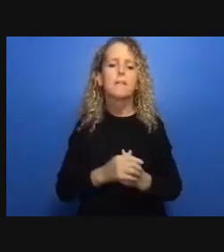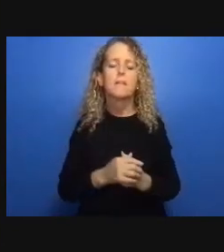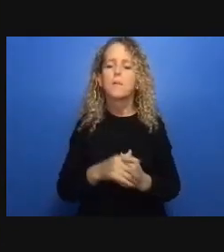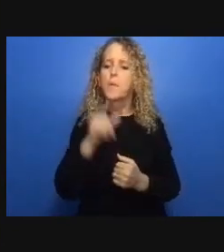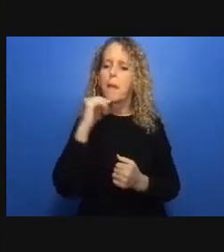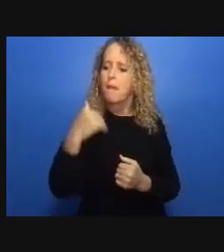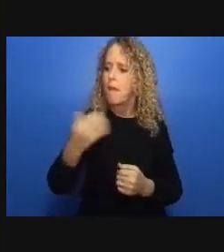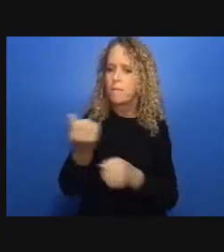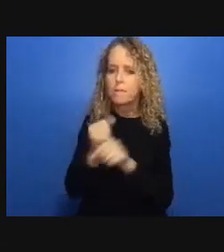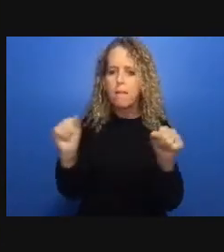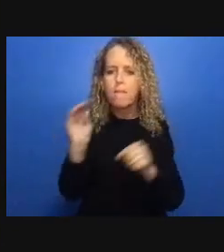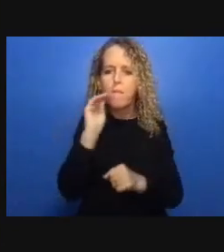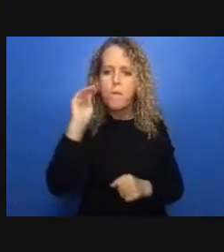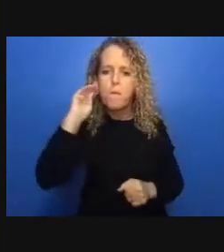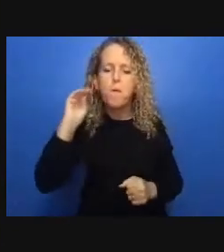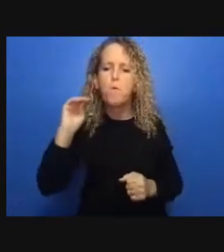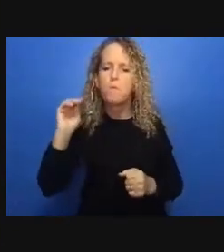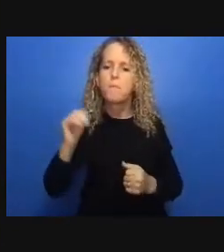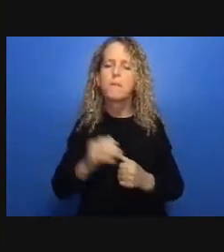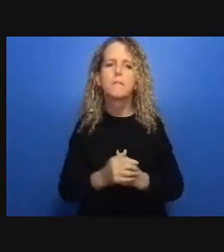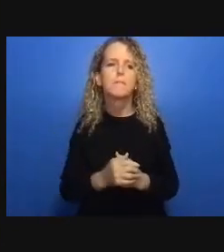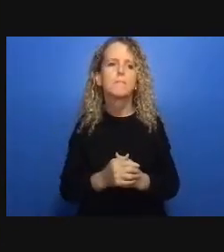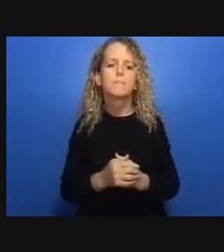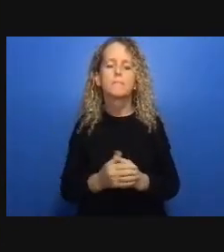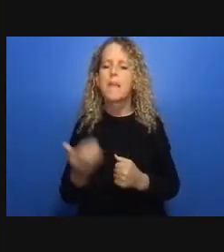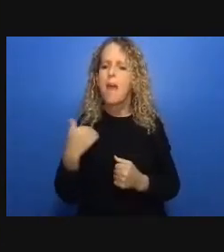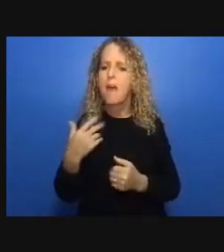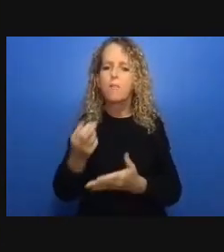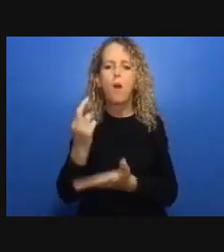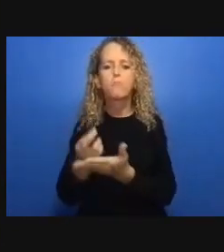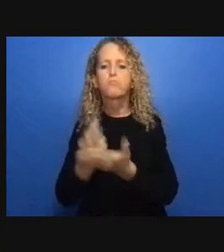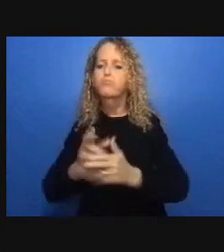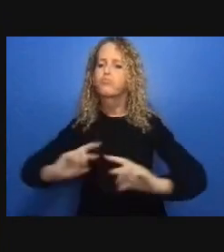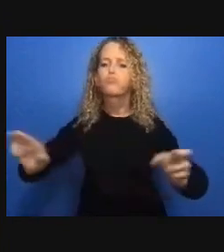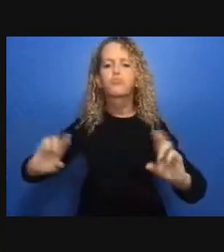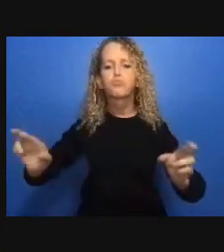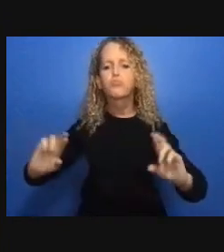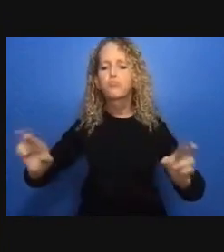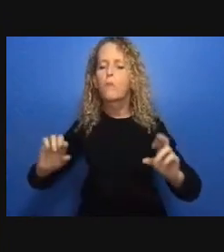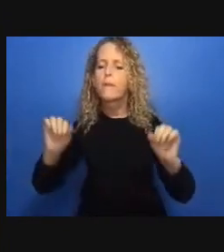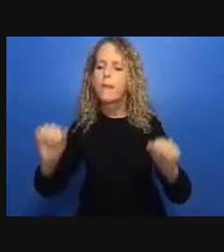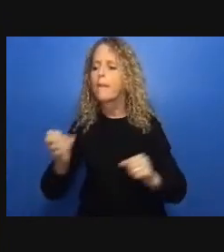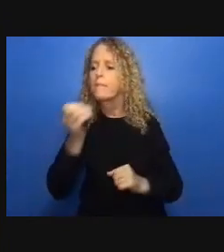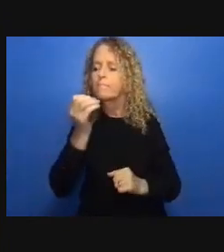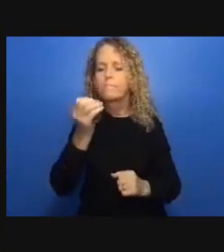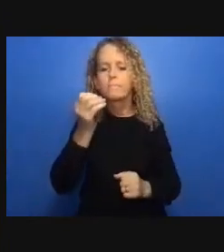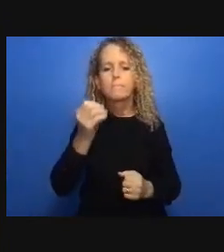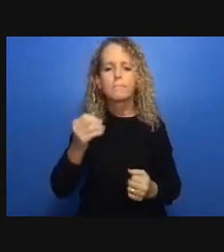I think that the approach we've taken in this report reflects an endorsement of shifting from